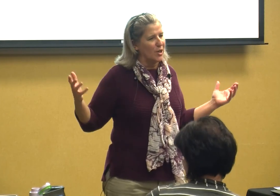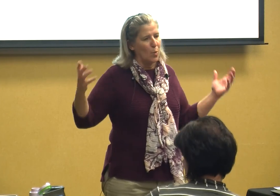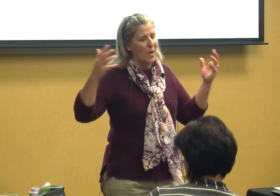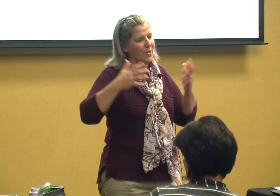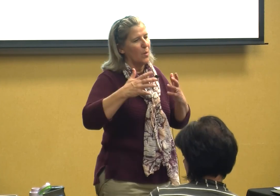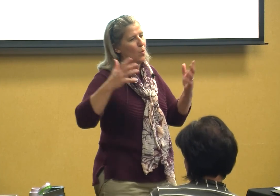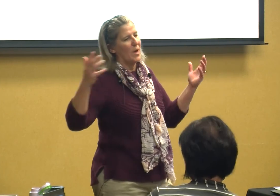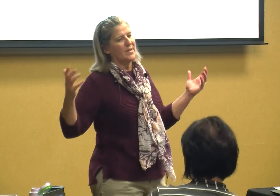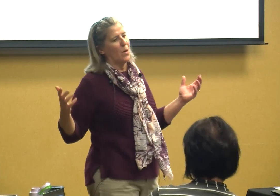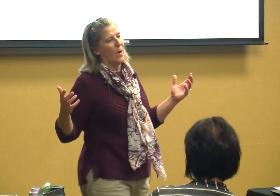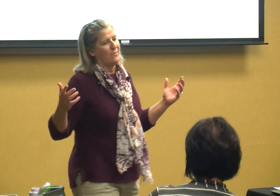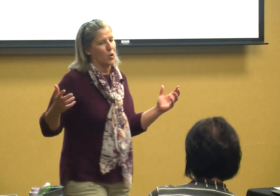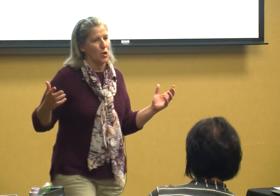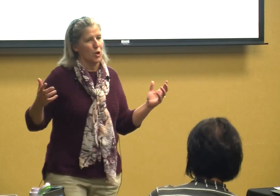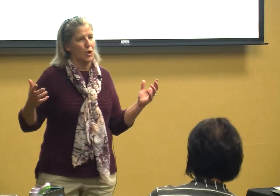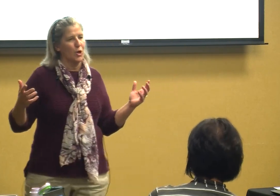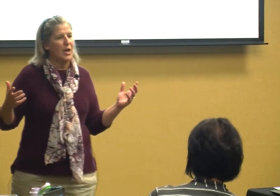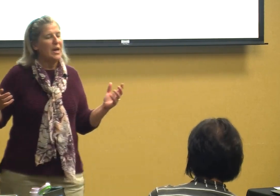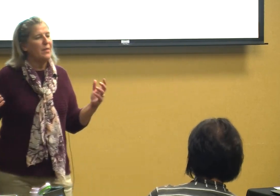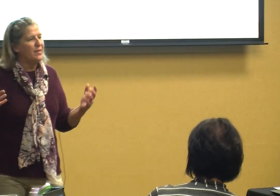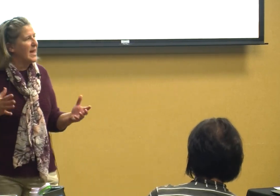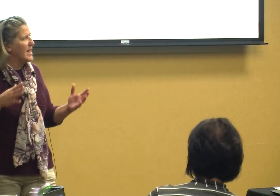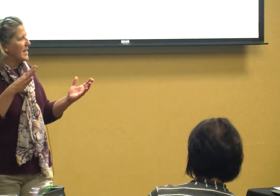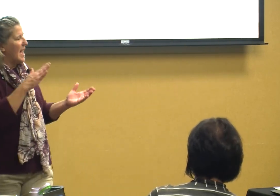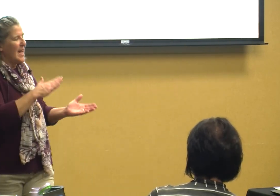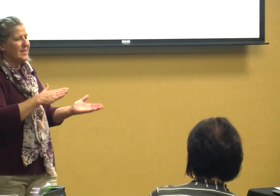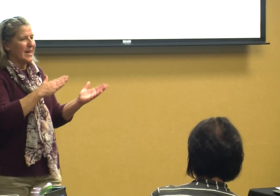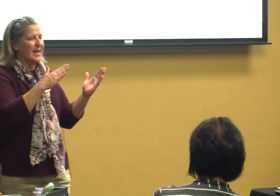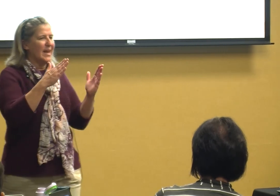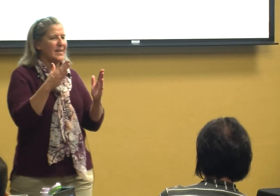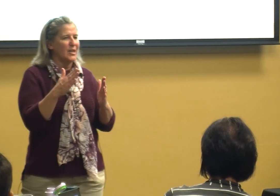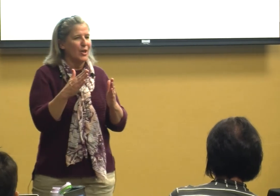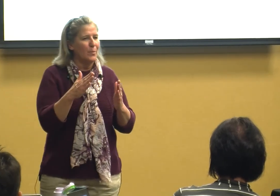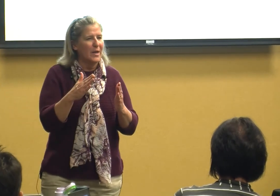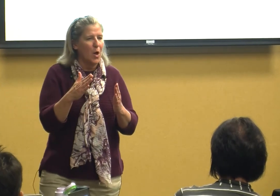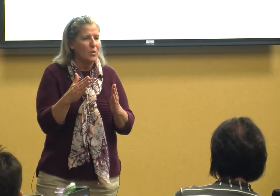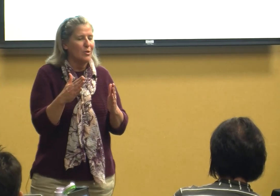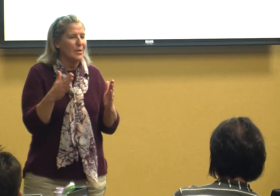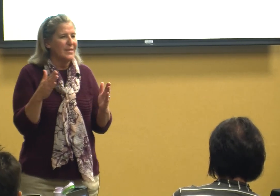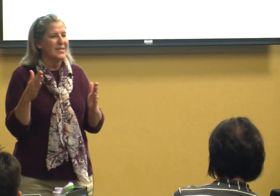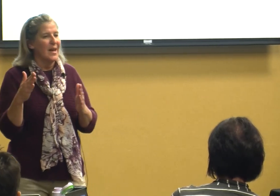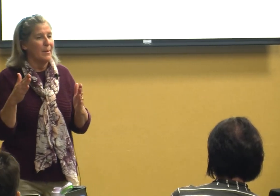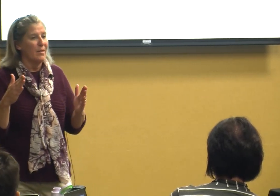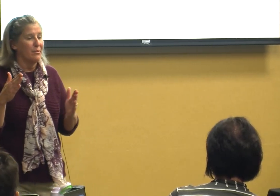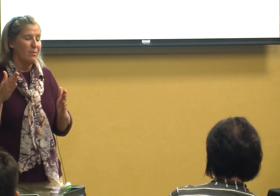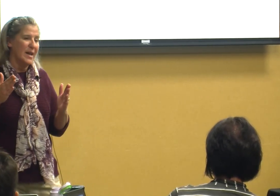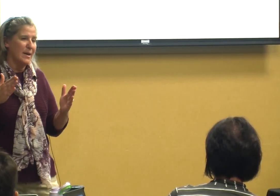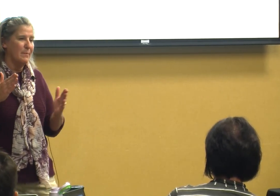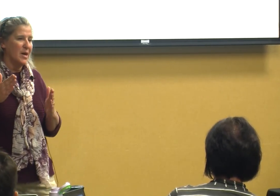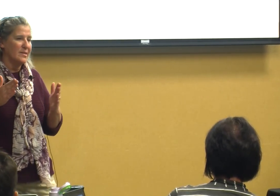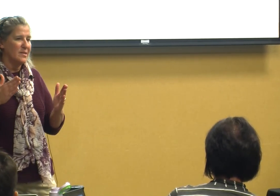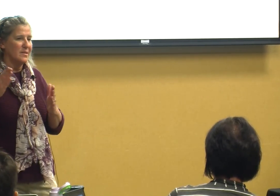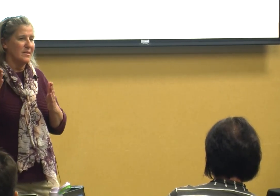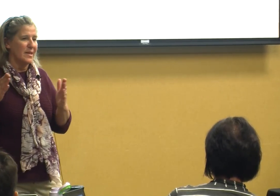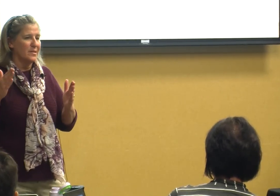with it whatsoever then as they get a little bit older let's say about three months to six months